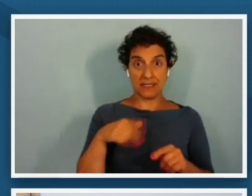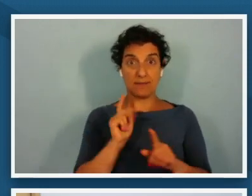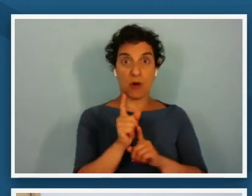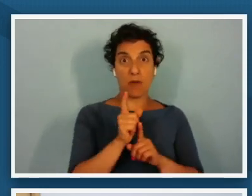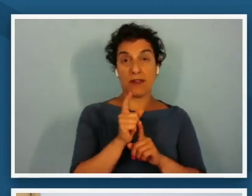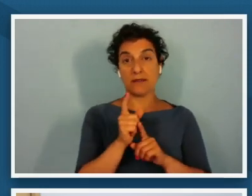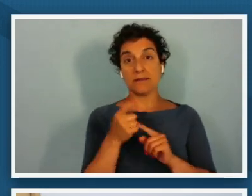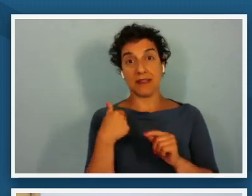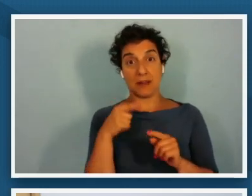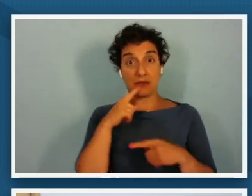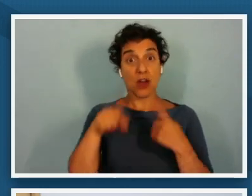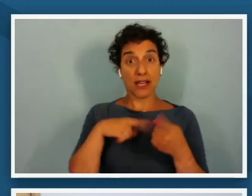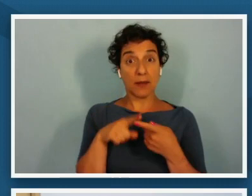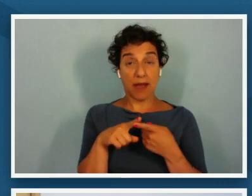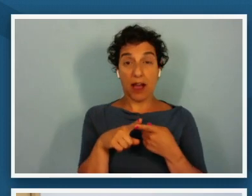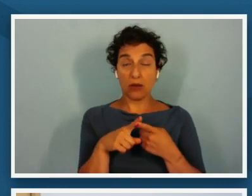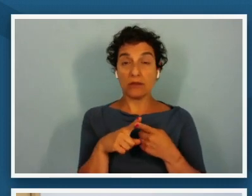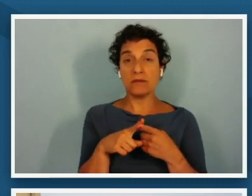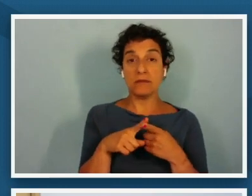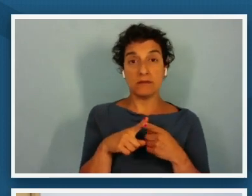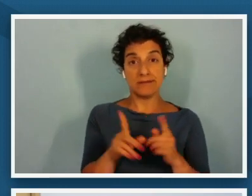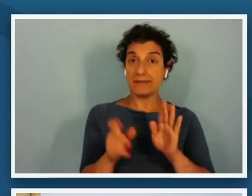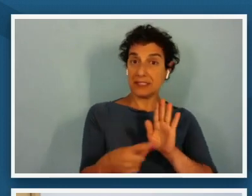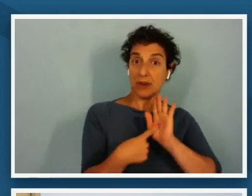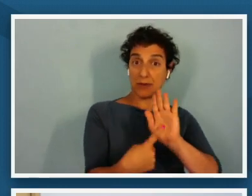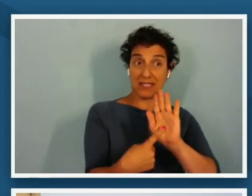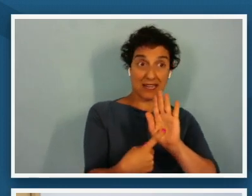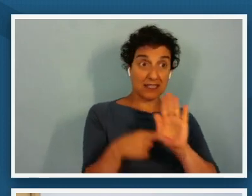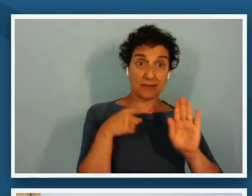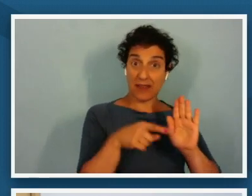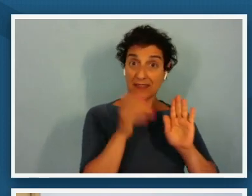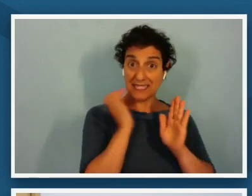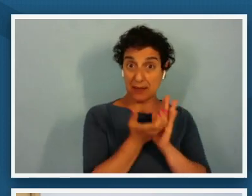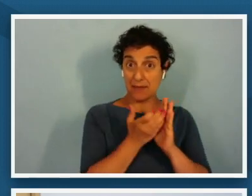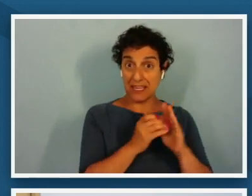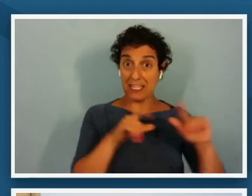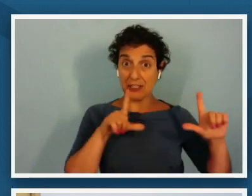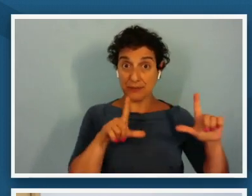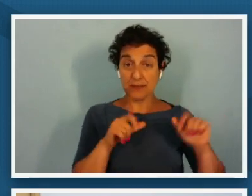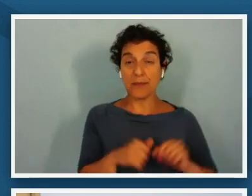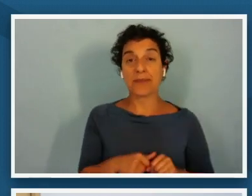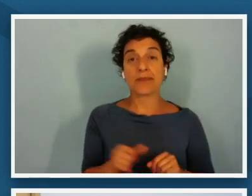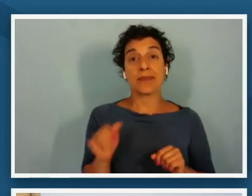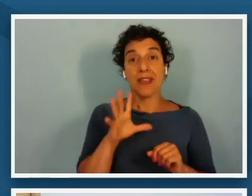talking about the moment that kind of is represented by this image here the